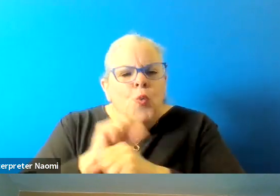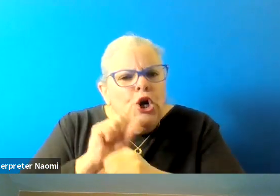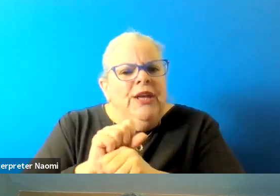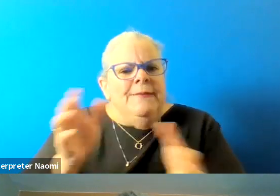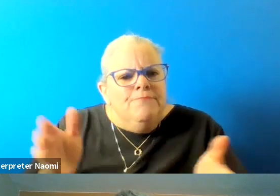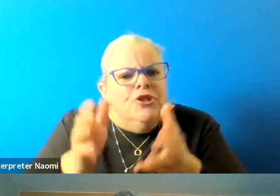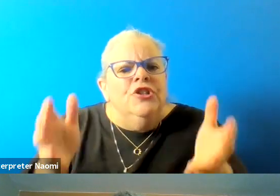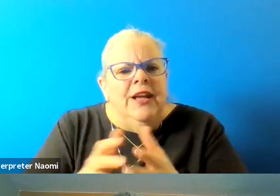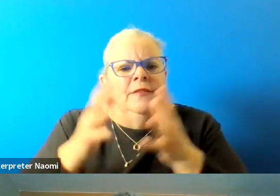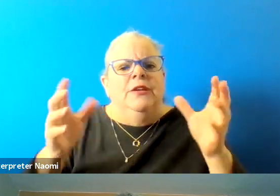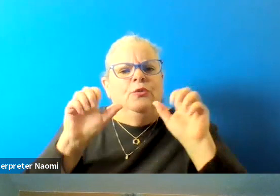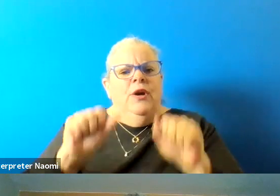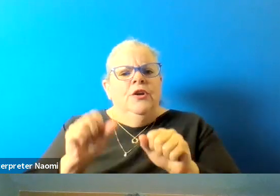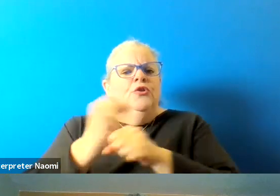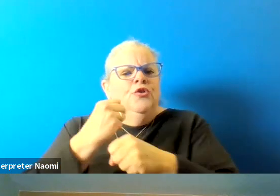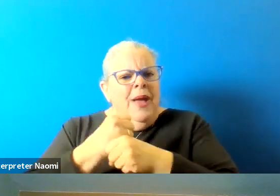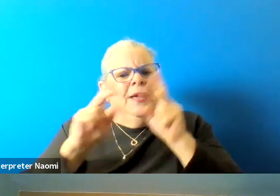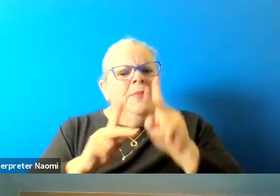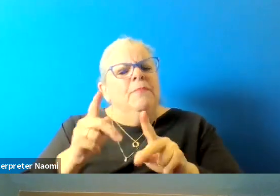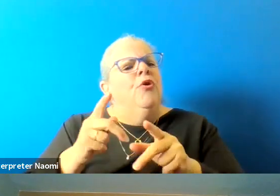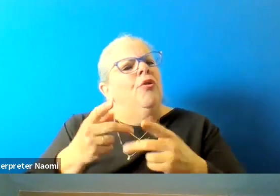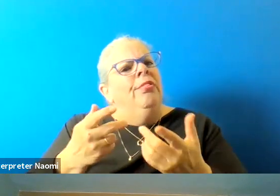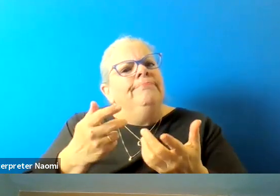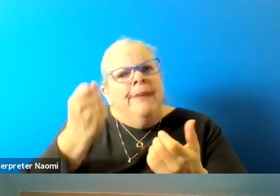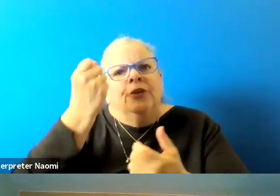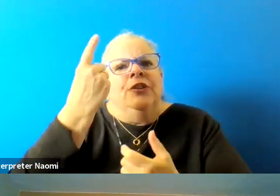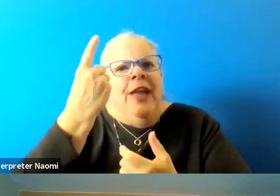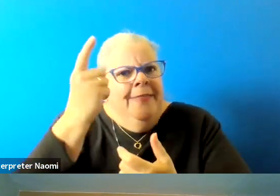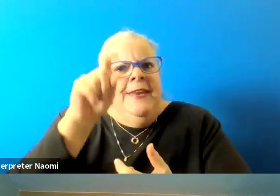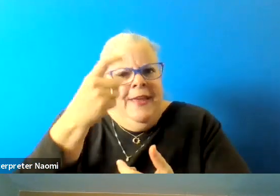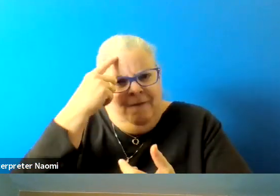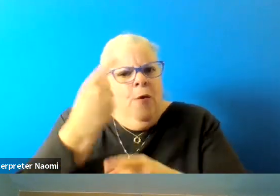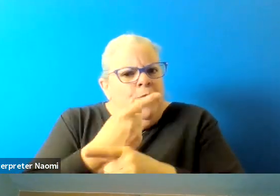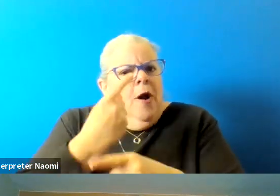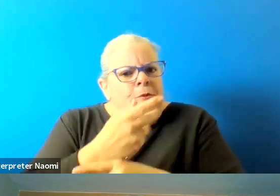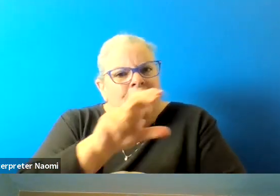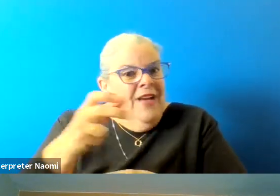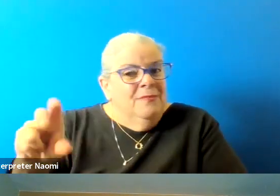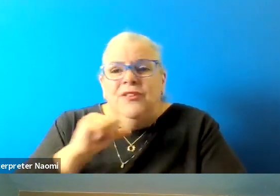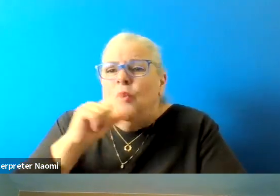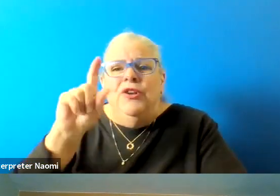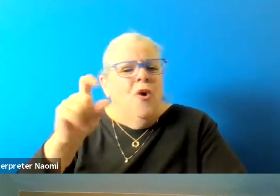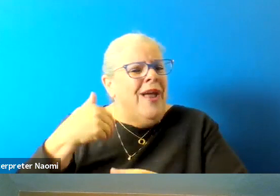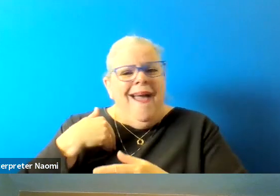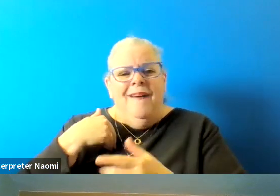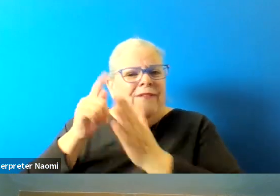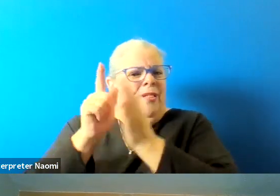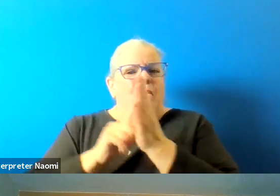to get those folks to make these proper investments. So we don't end up with lawsuits on the backside that all of us are trying to pay for.